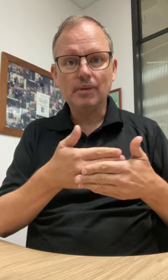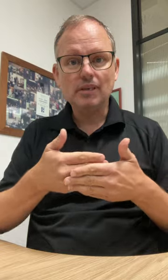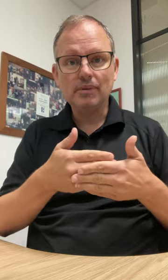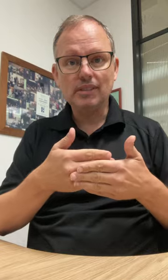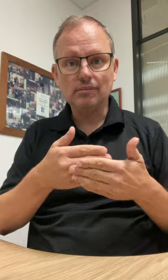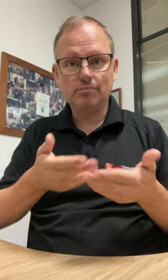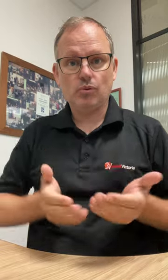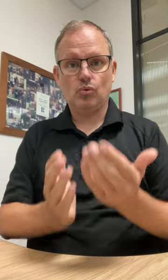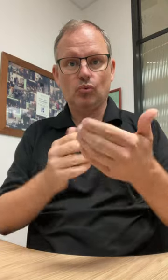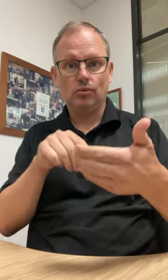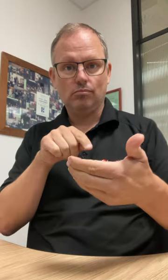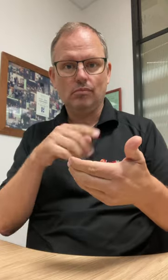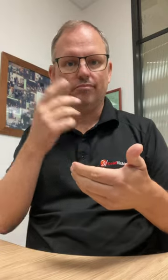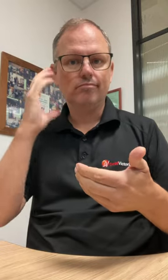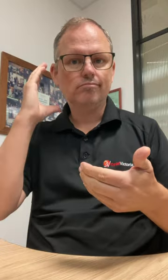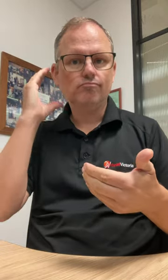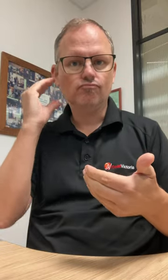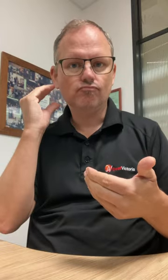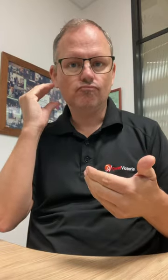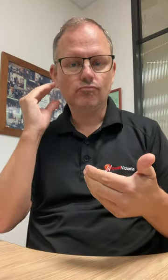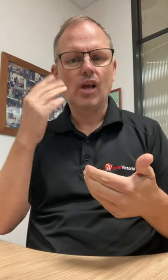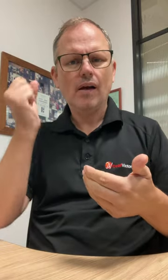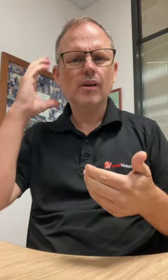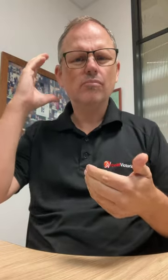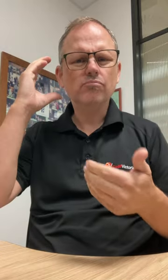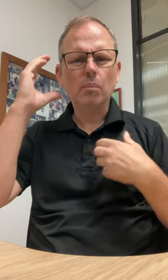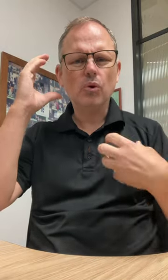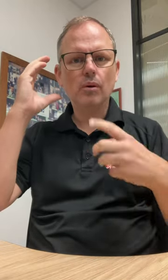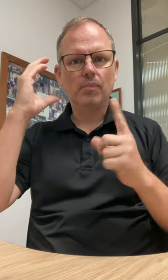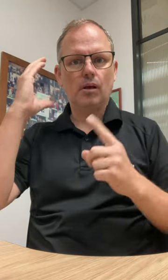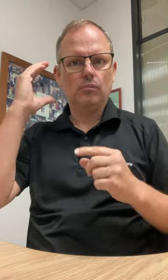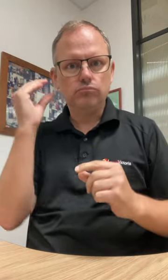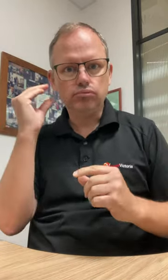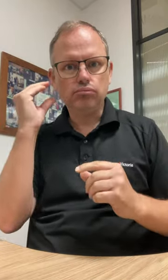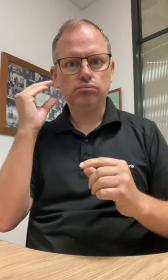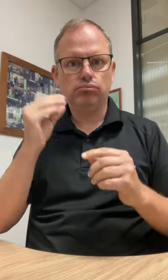Did you know that every year 200 babies